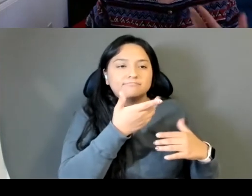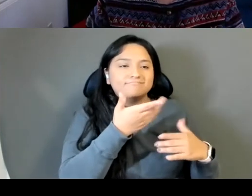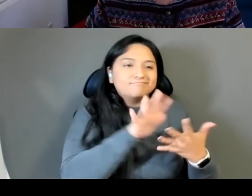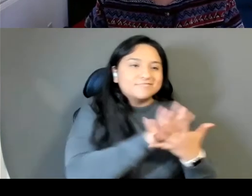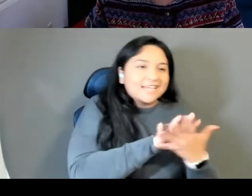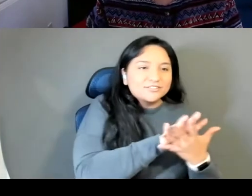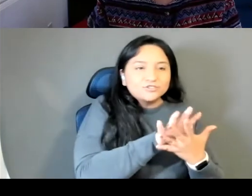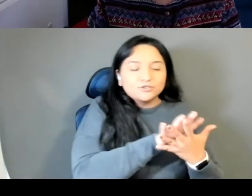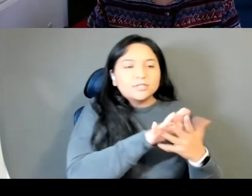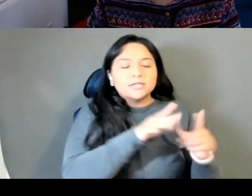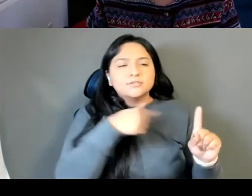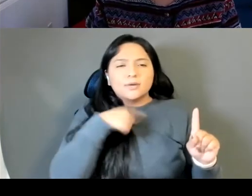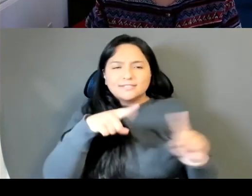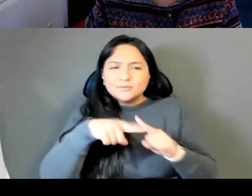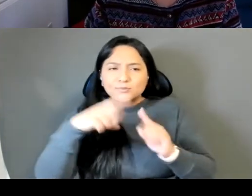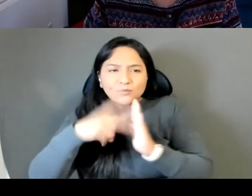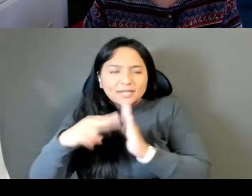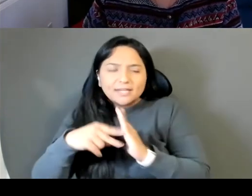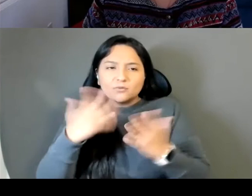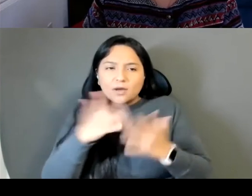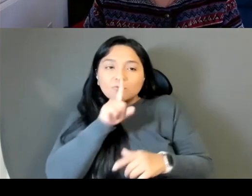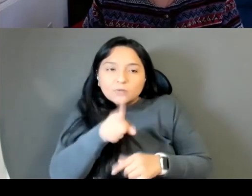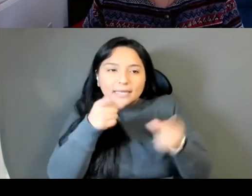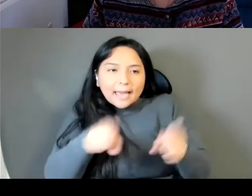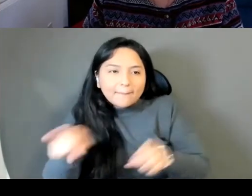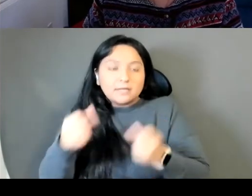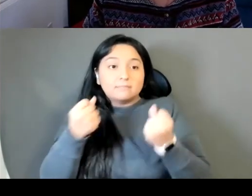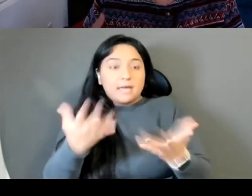There's testimony from survivors and a lot of them went on to do their PhDs at Cornell,